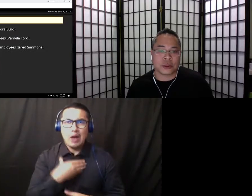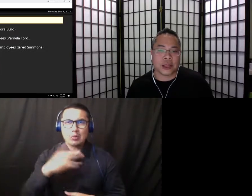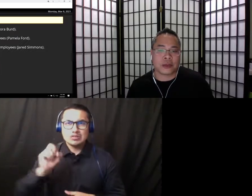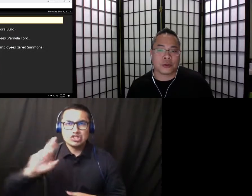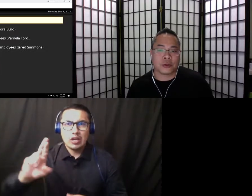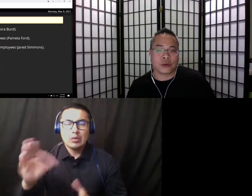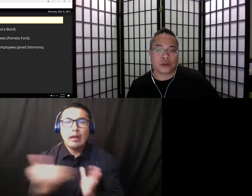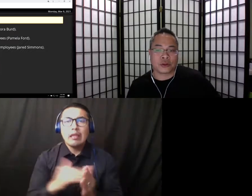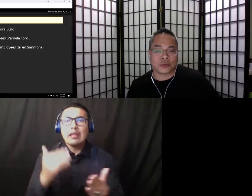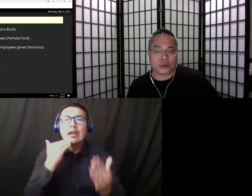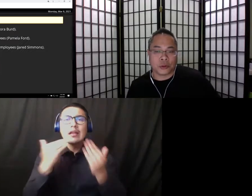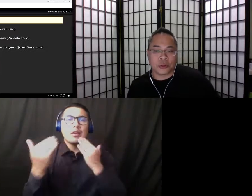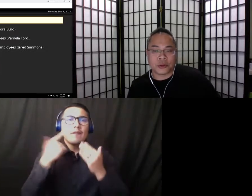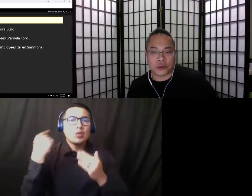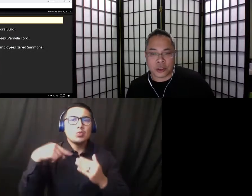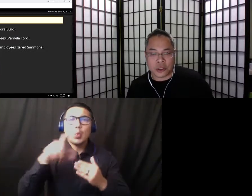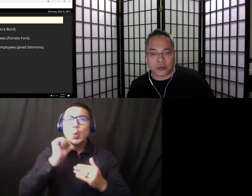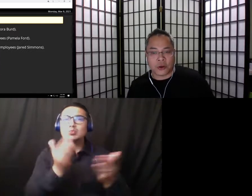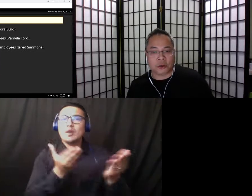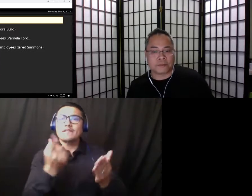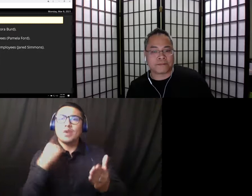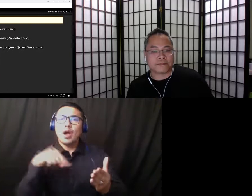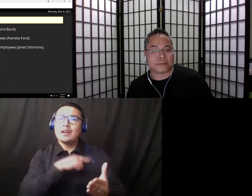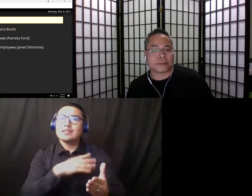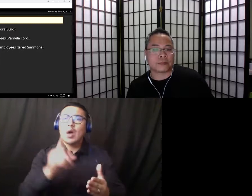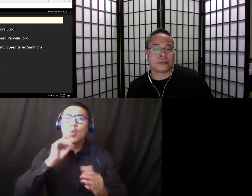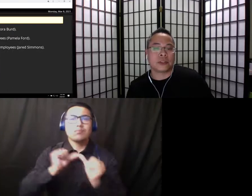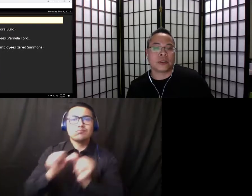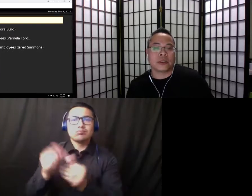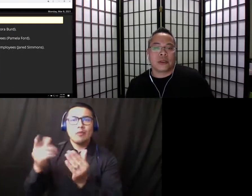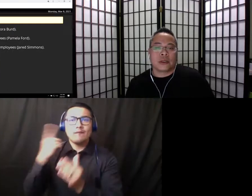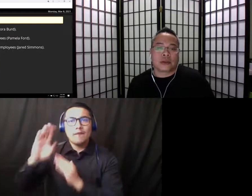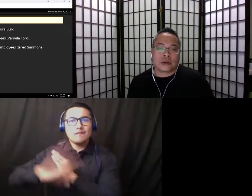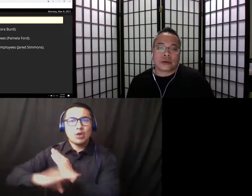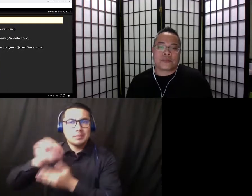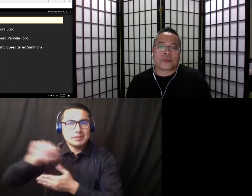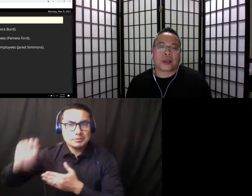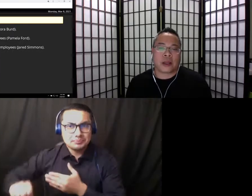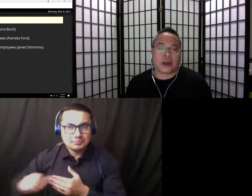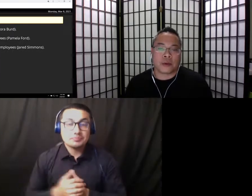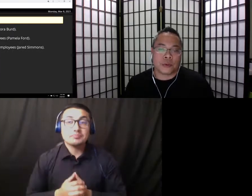and look forward to serving with those in the fall. Third, we want to